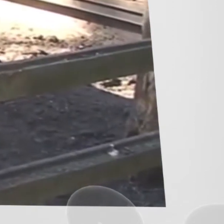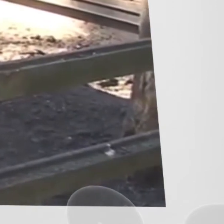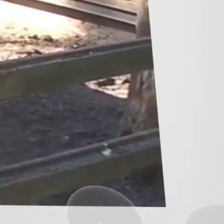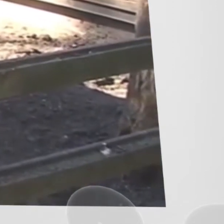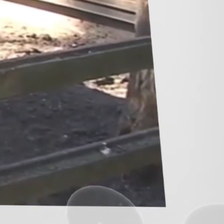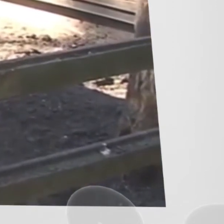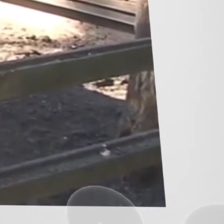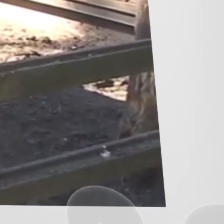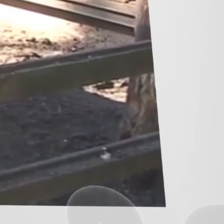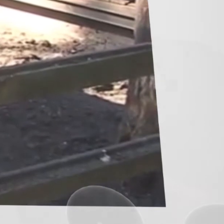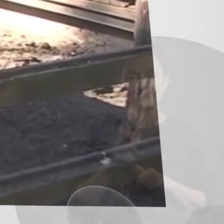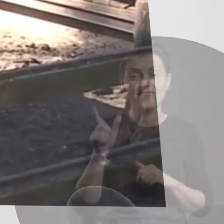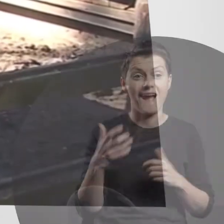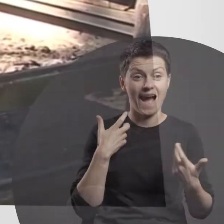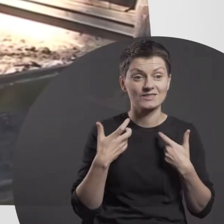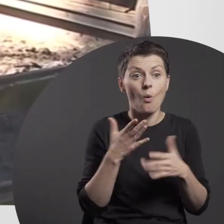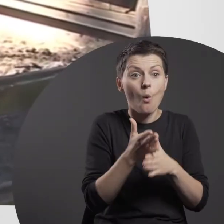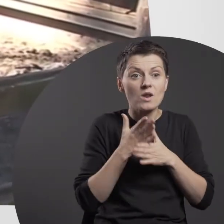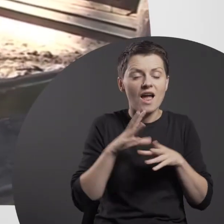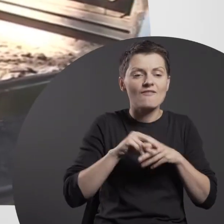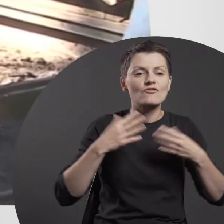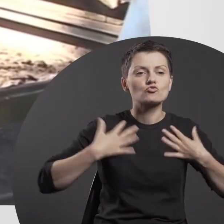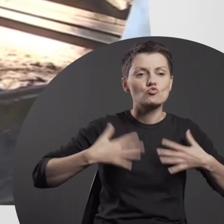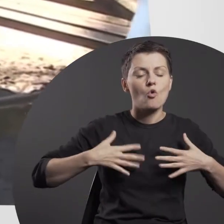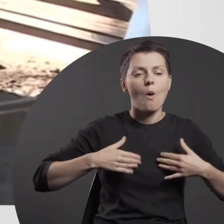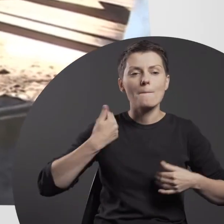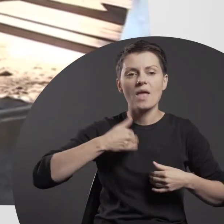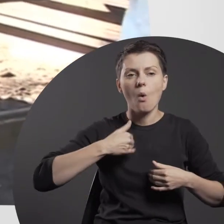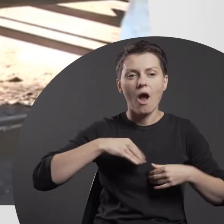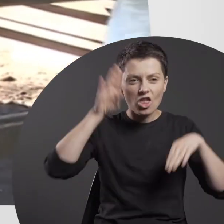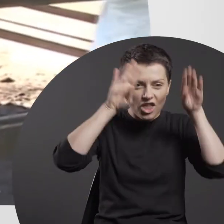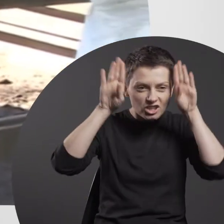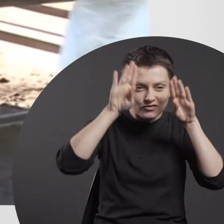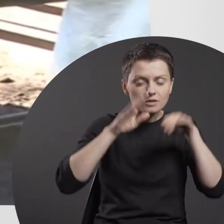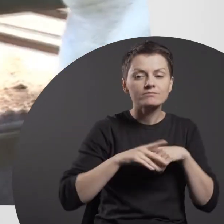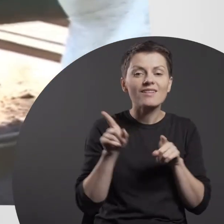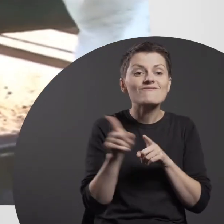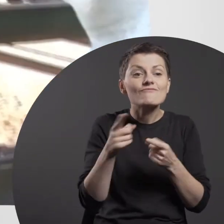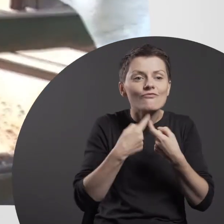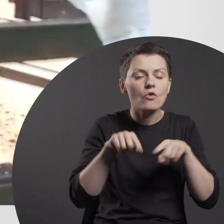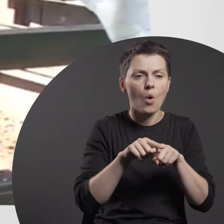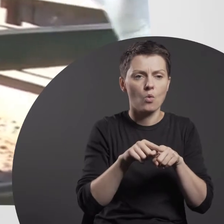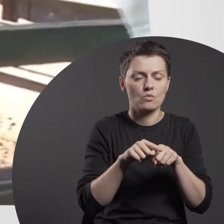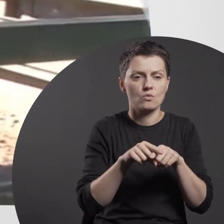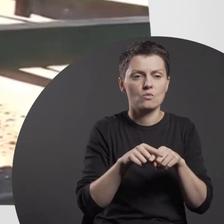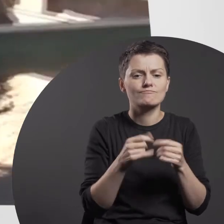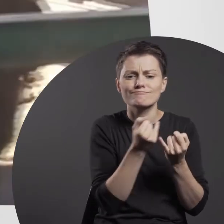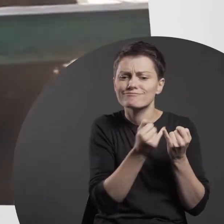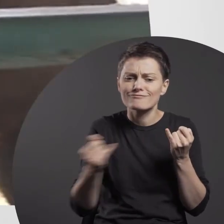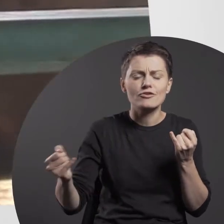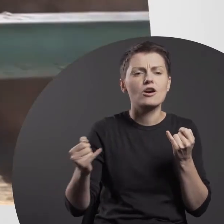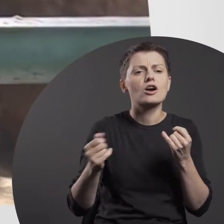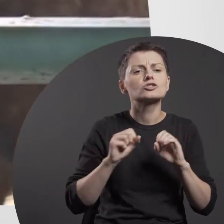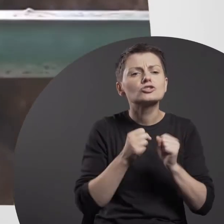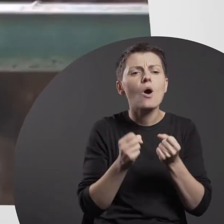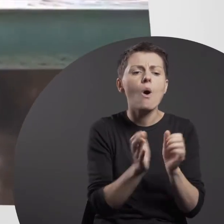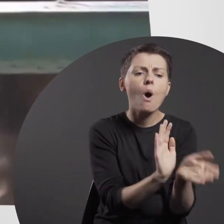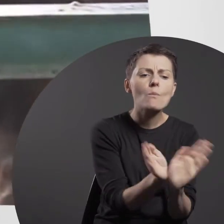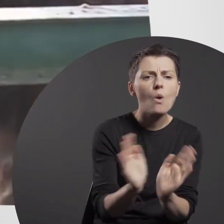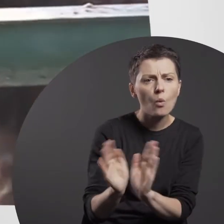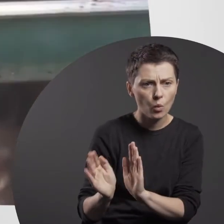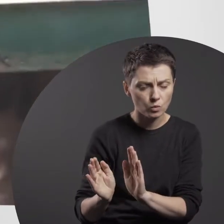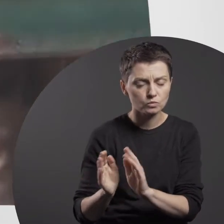Performing a series of caring gestures in the guise of a polar bear,